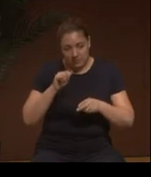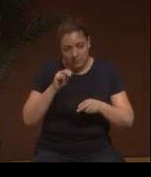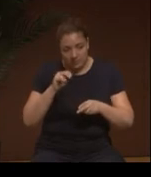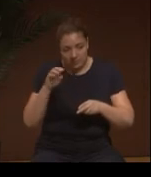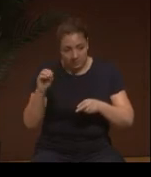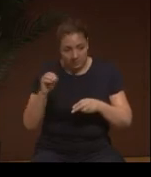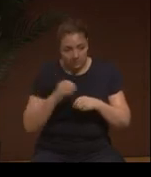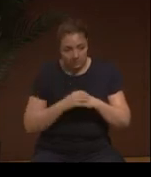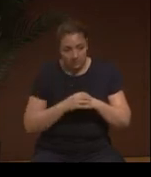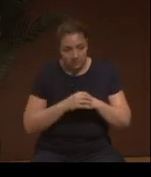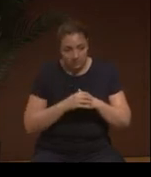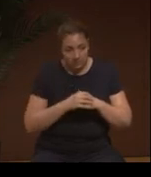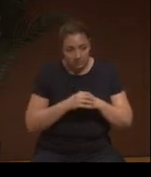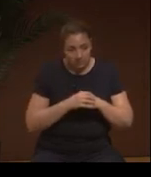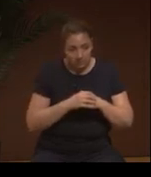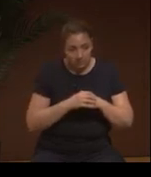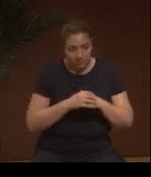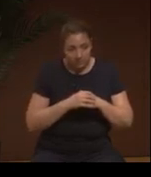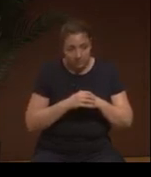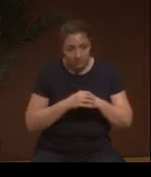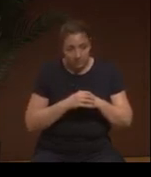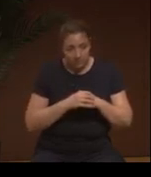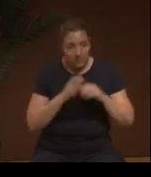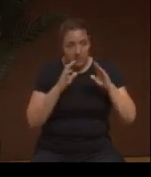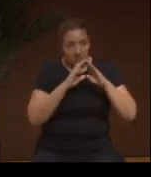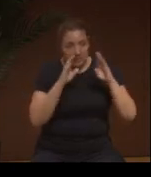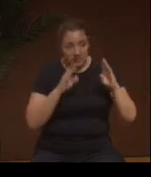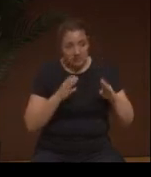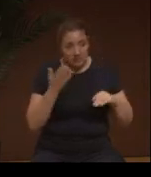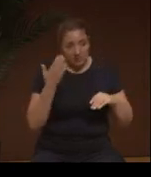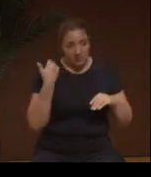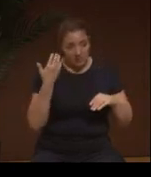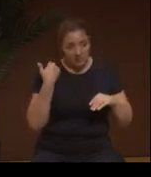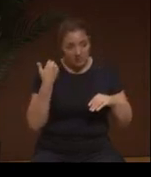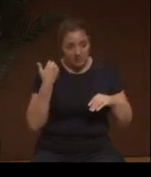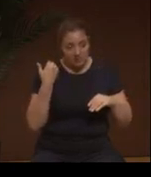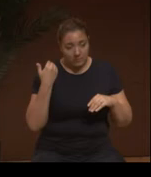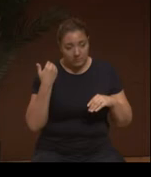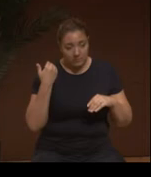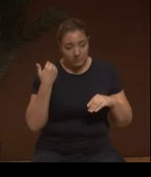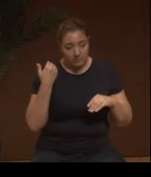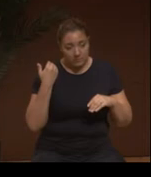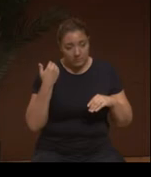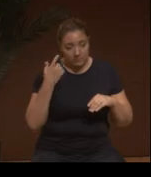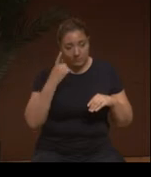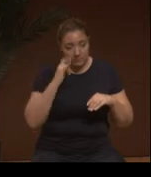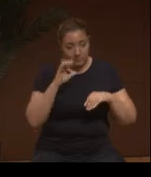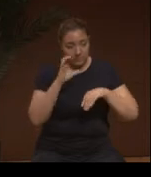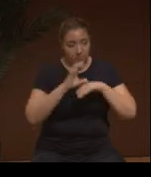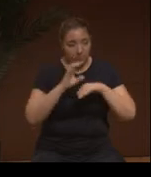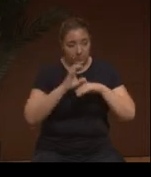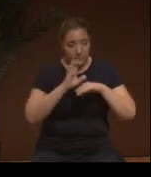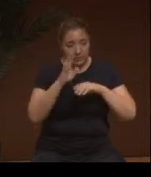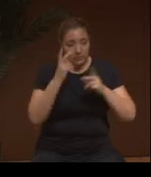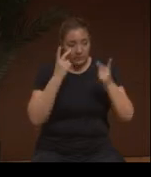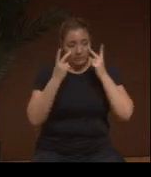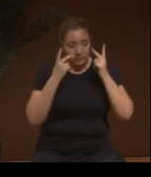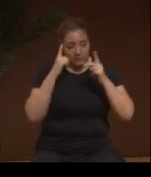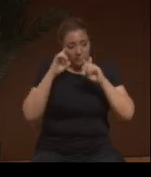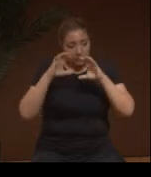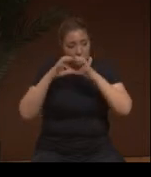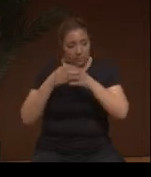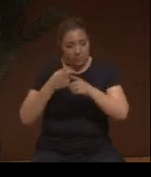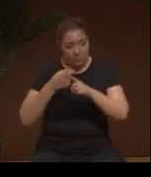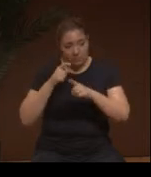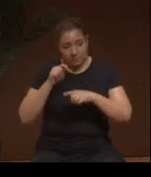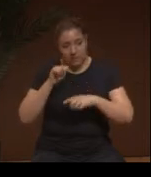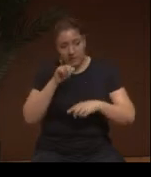they say that Las Casas is what's Taíno.